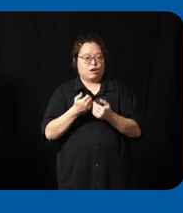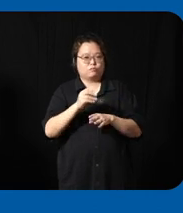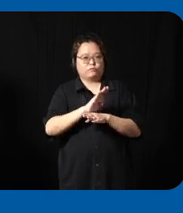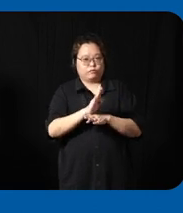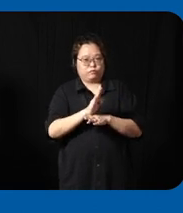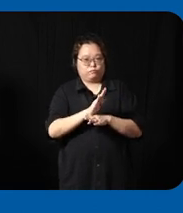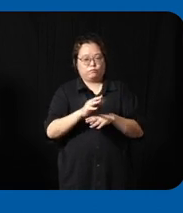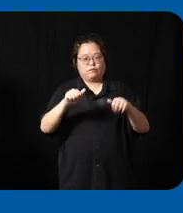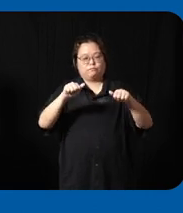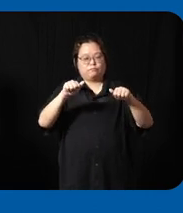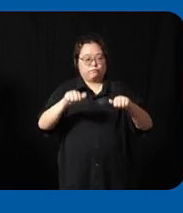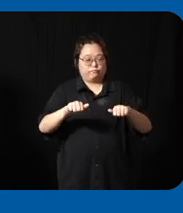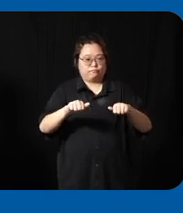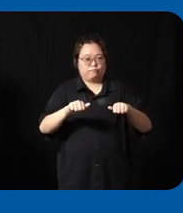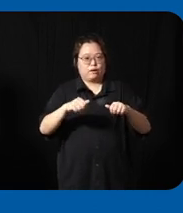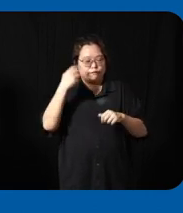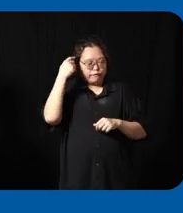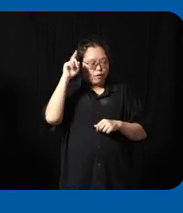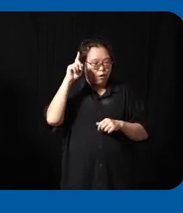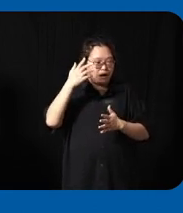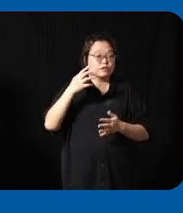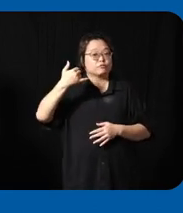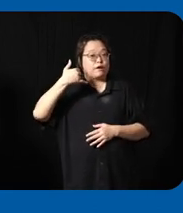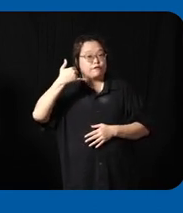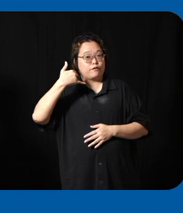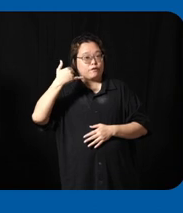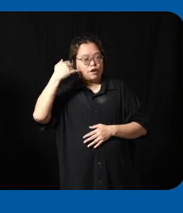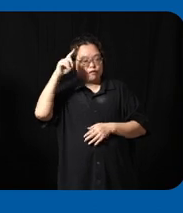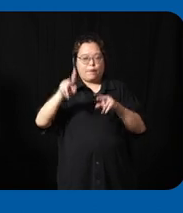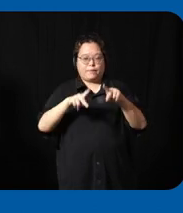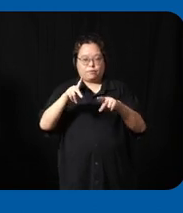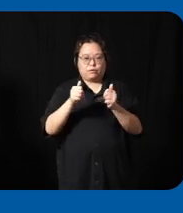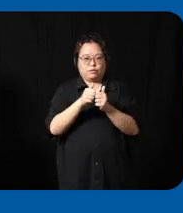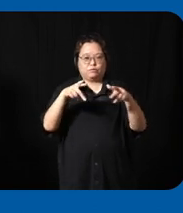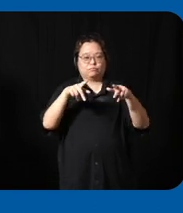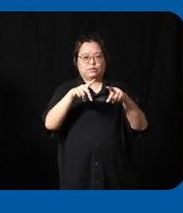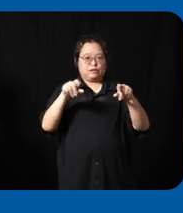Technologies can be used to enable uh person of disabilities to enable them to be able to live